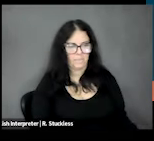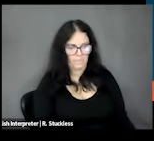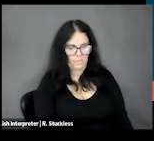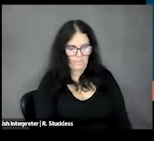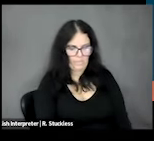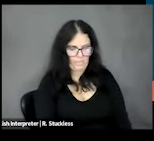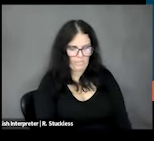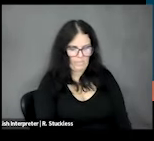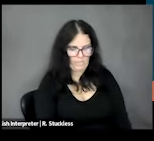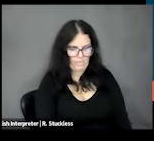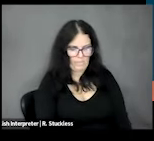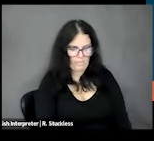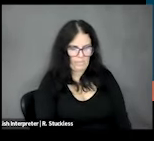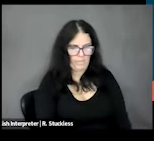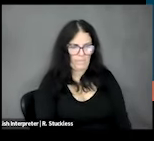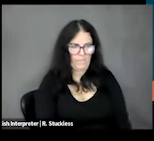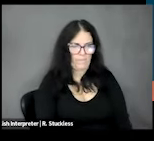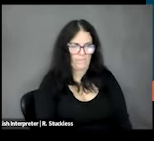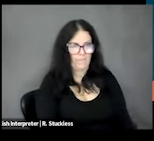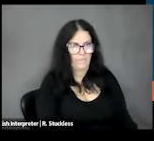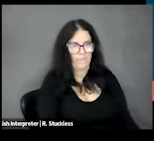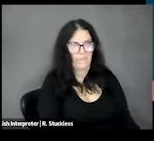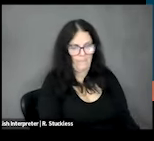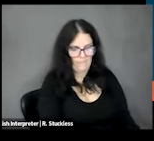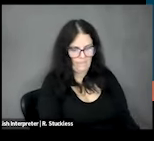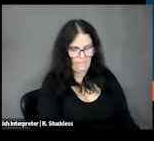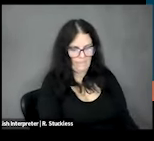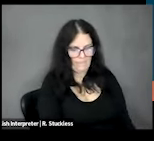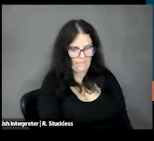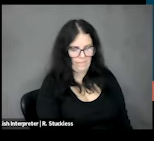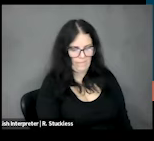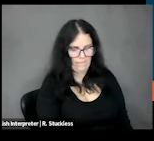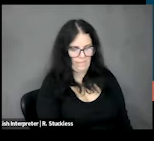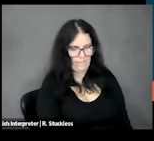to be conducting interviews throughout the the winter and spring, and then we'll be analyzing